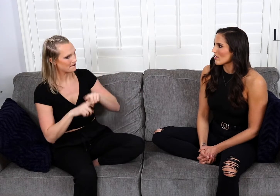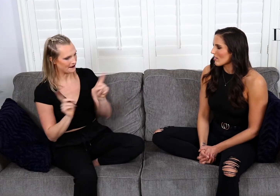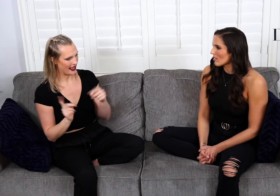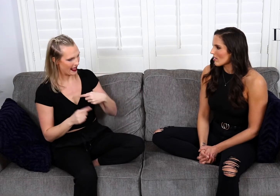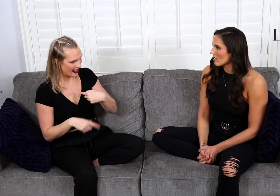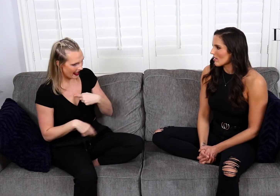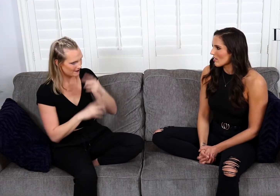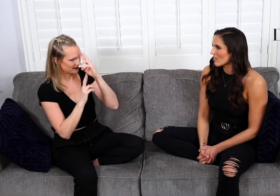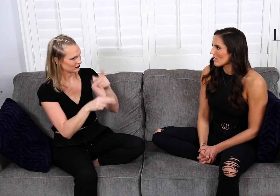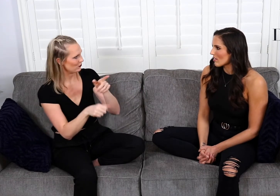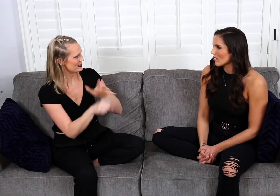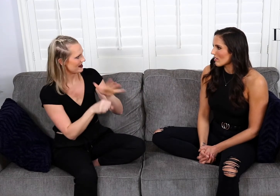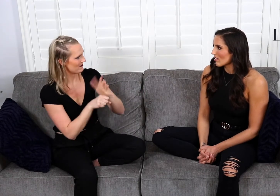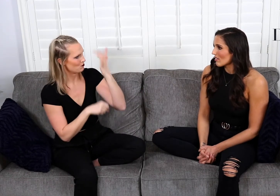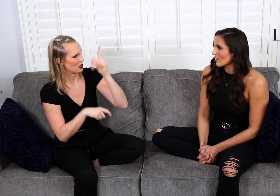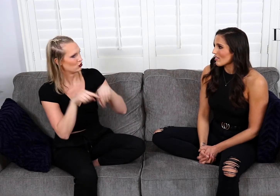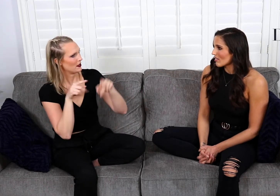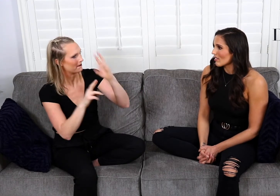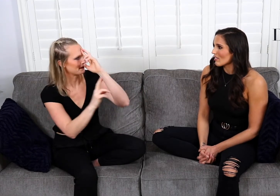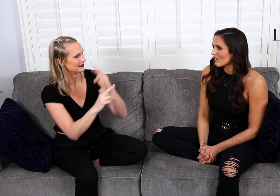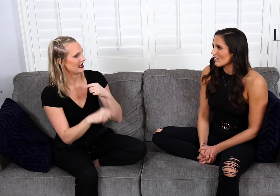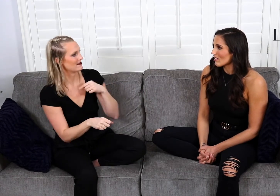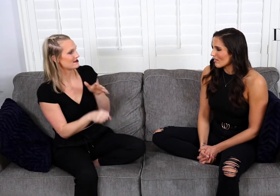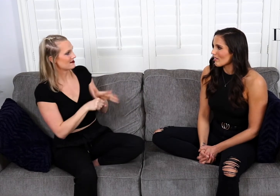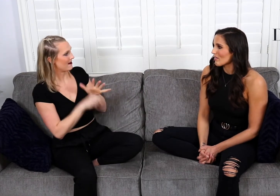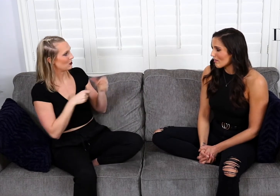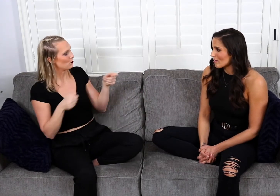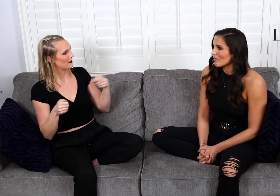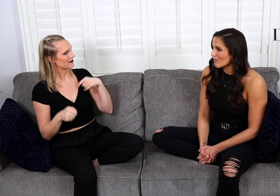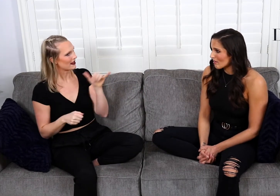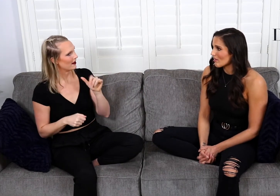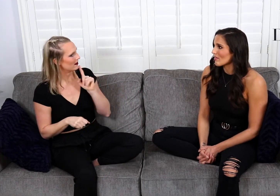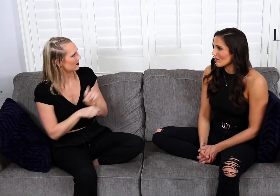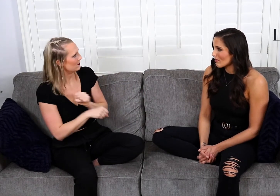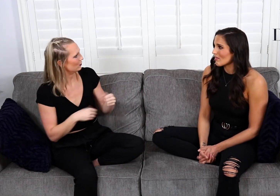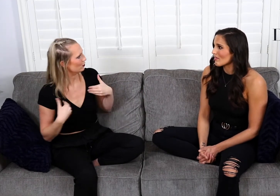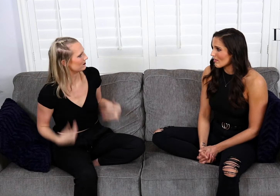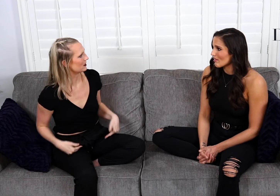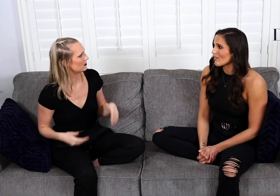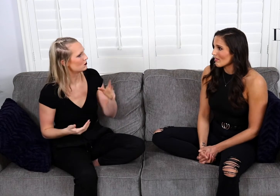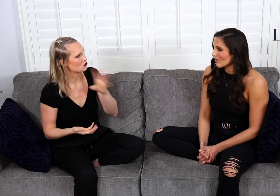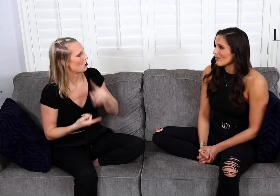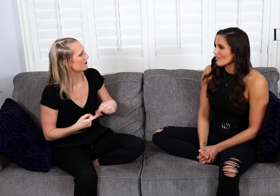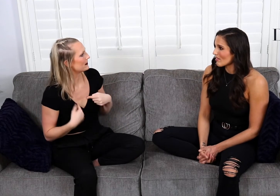But I give you enough respect, so why couldn't you respect me enough as an actual human being and talk to me instead